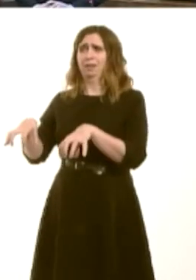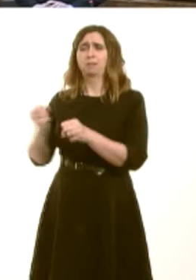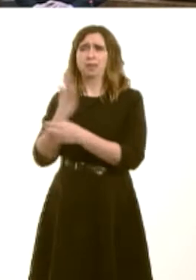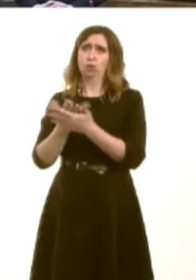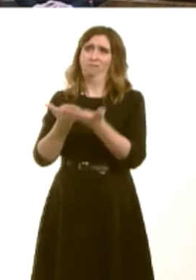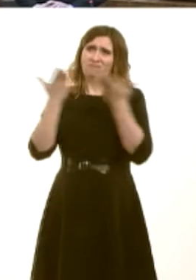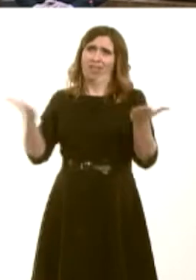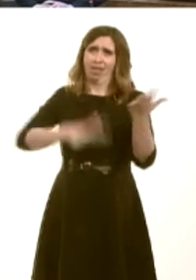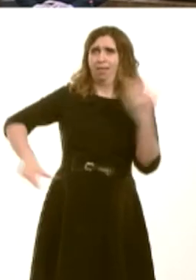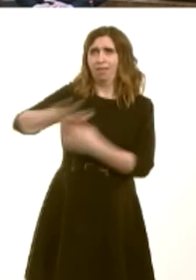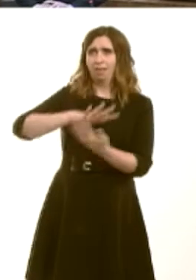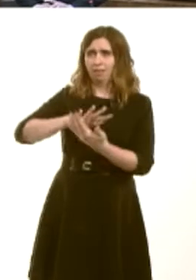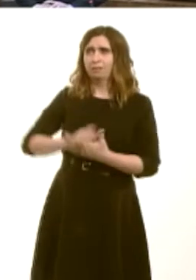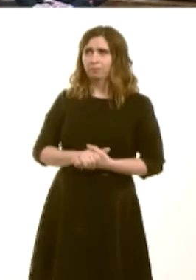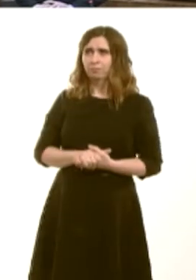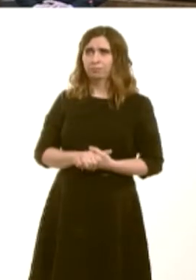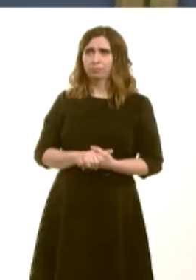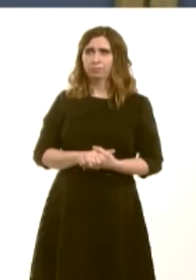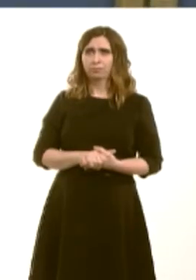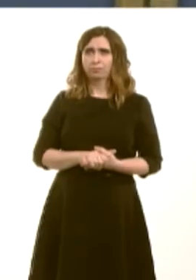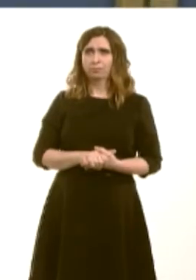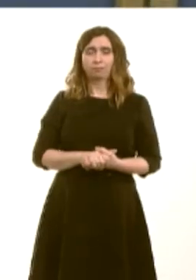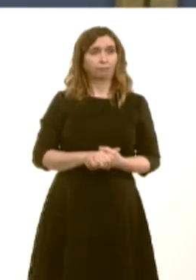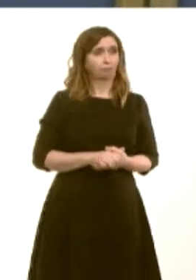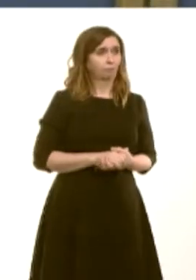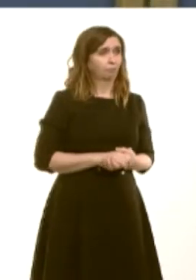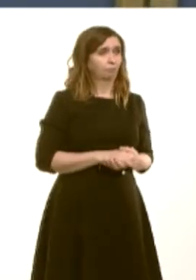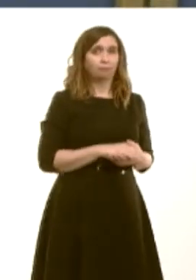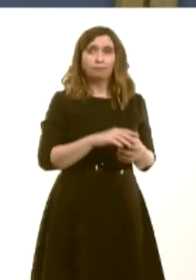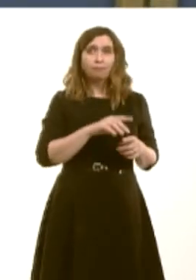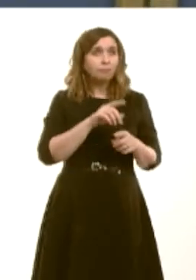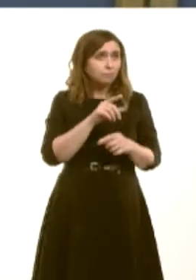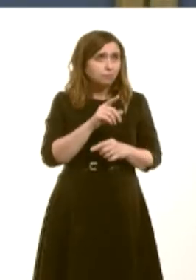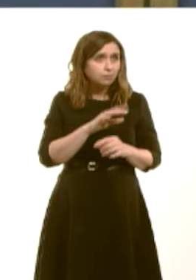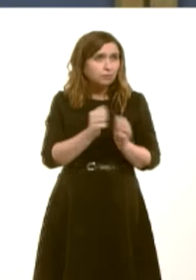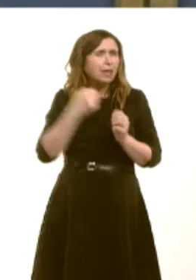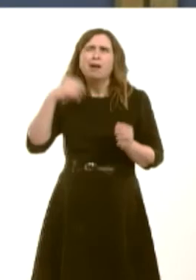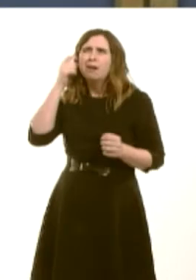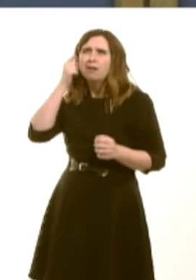hear. Y Llywydd / The Presiding Officer: I now call